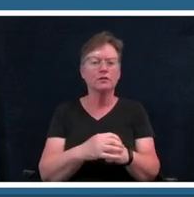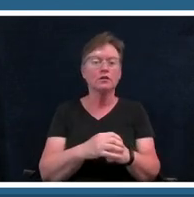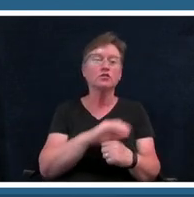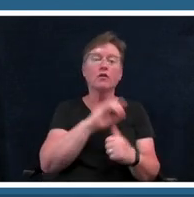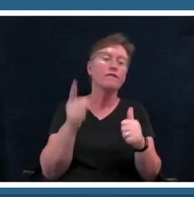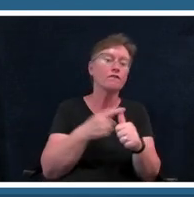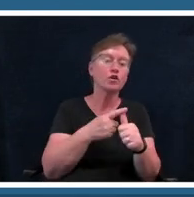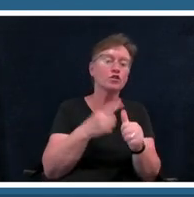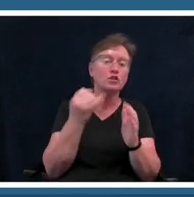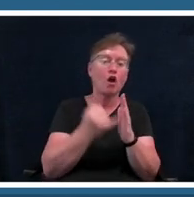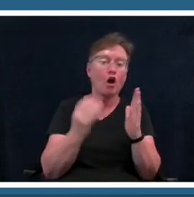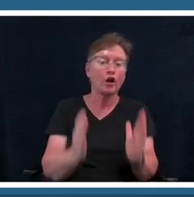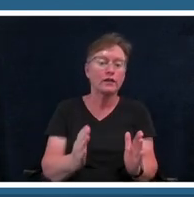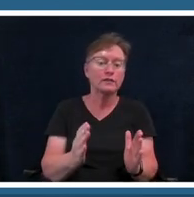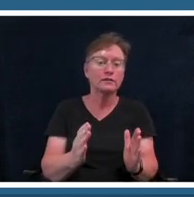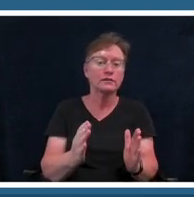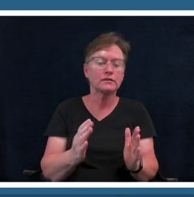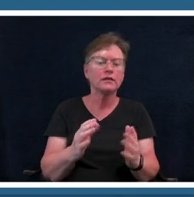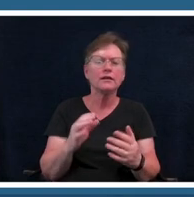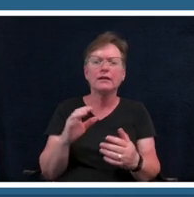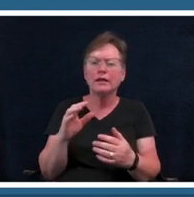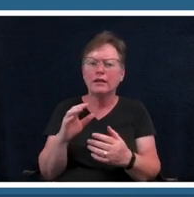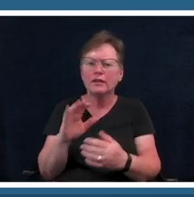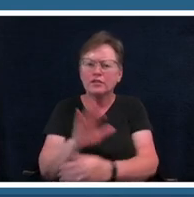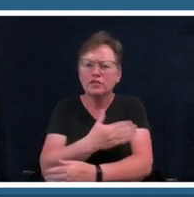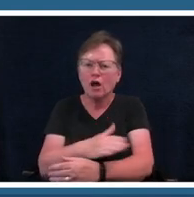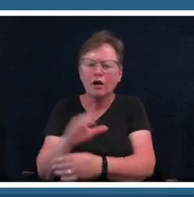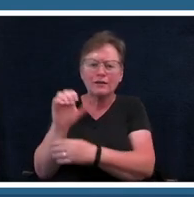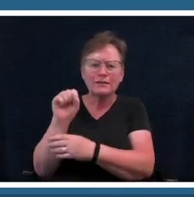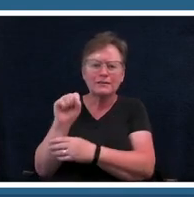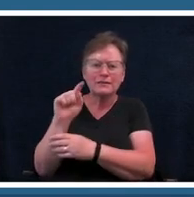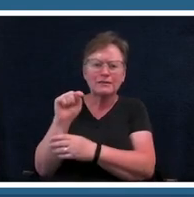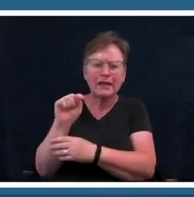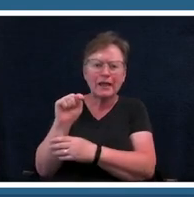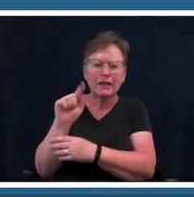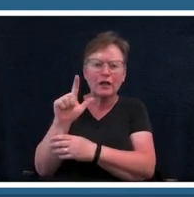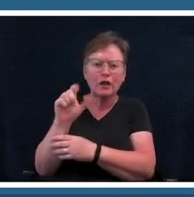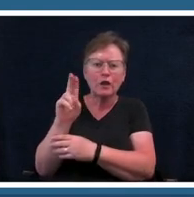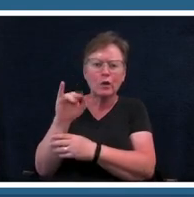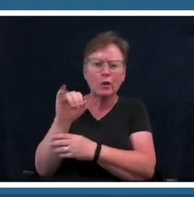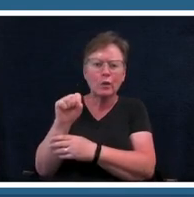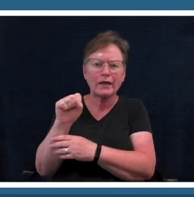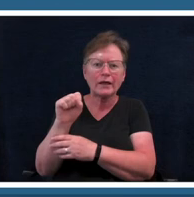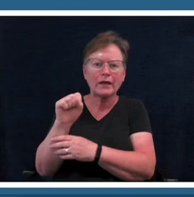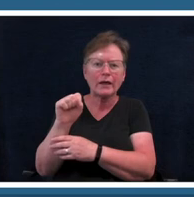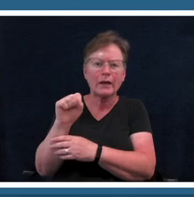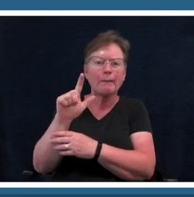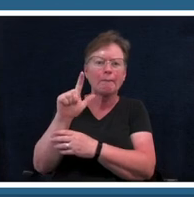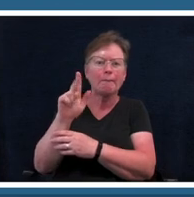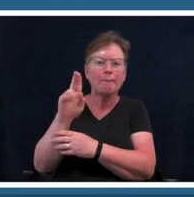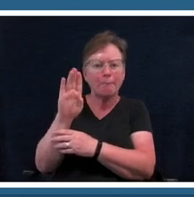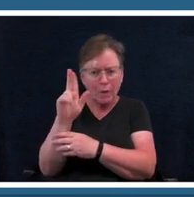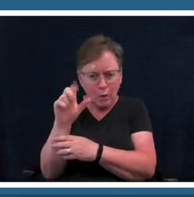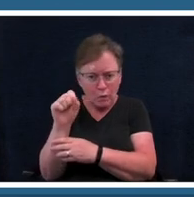the song saint louis blues we're going to listen to a